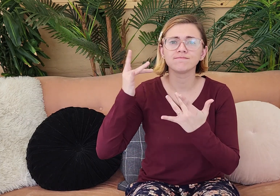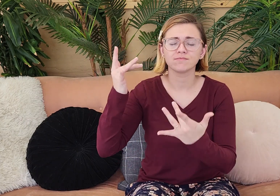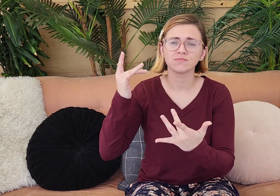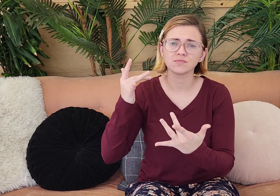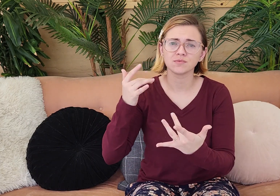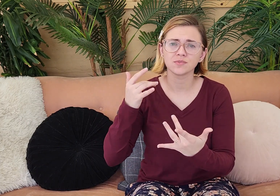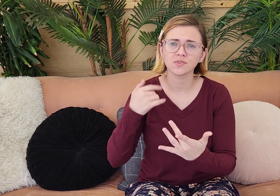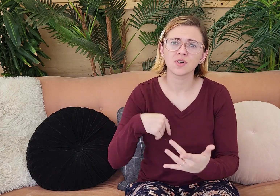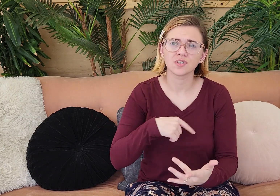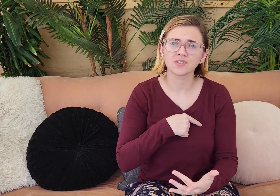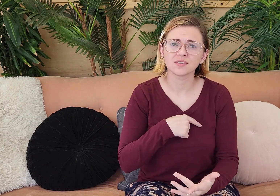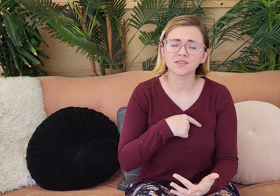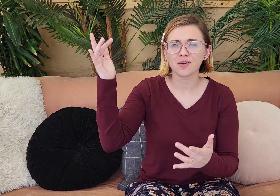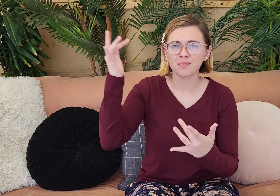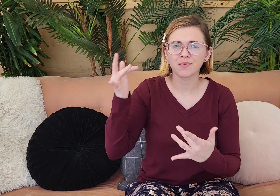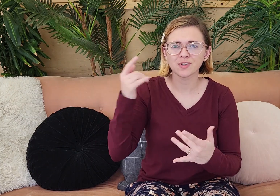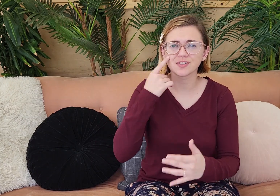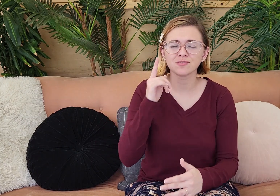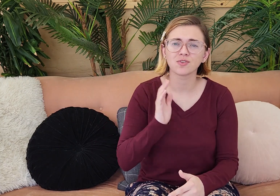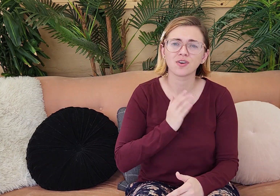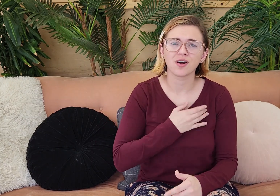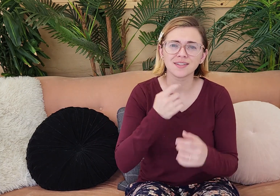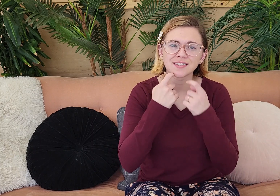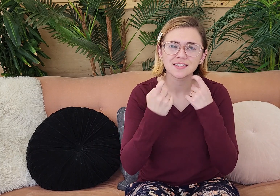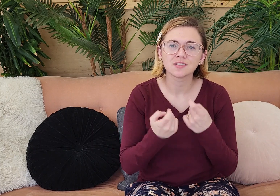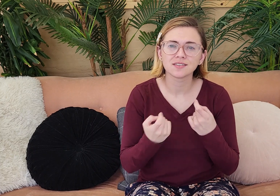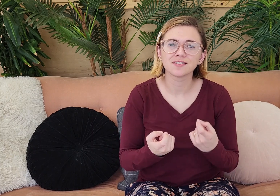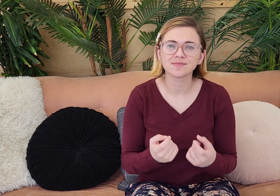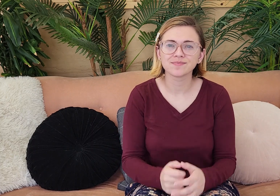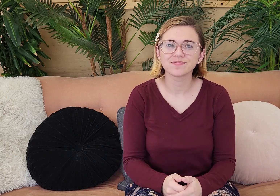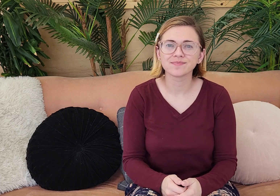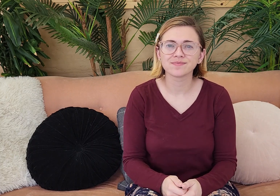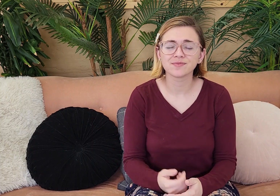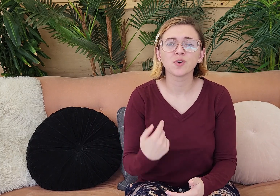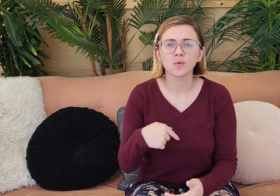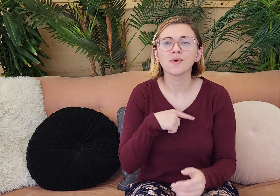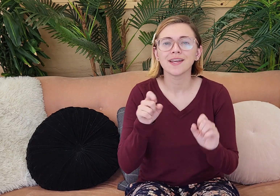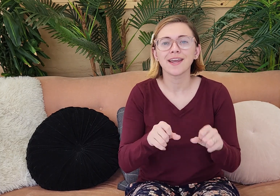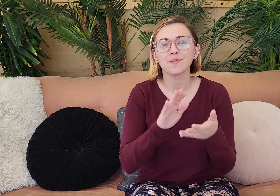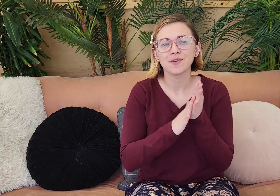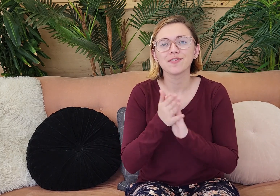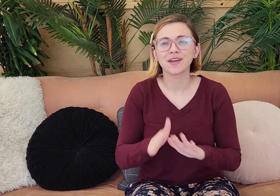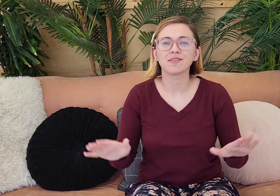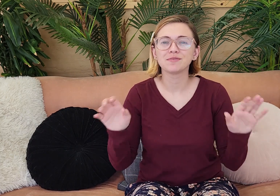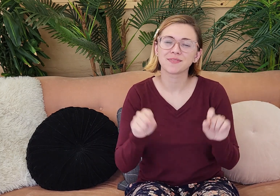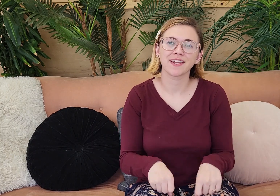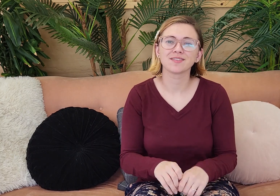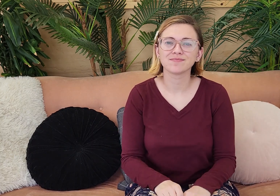mercy. And that mercy for our sins. So that we can be forgiven.